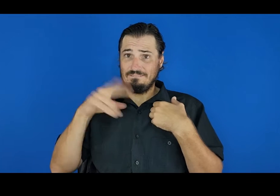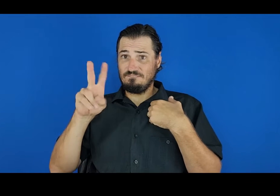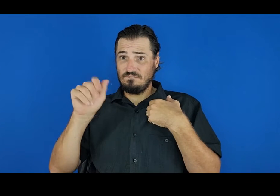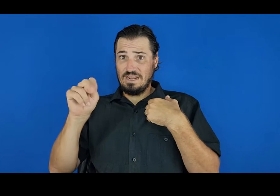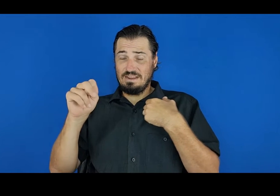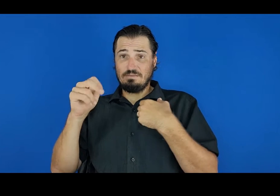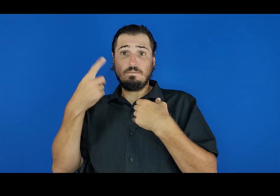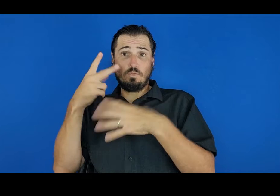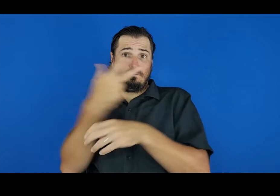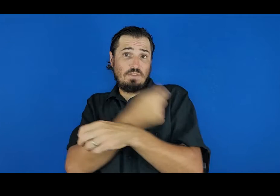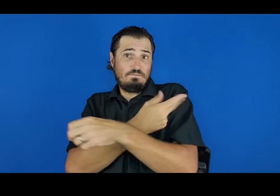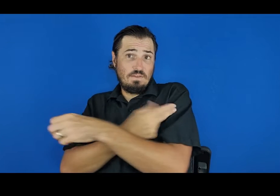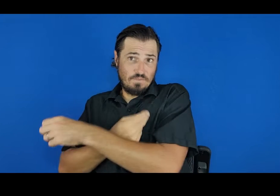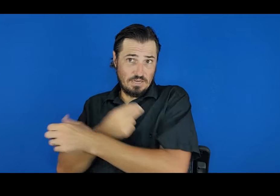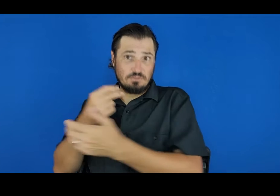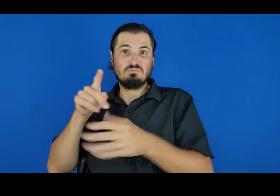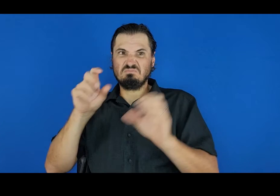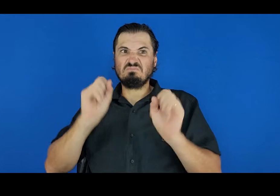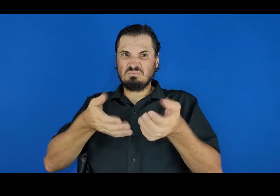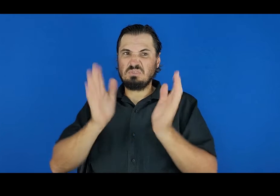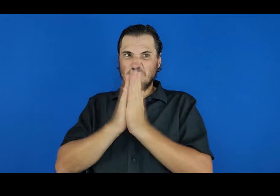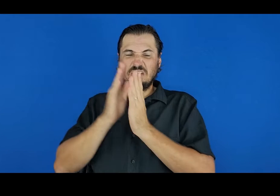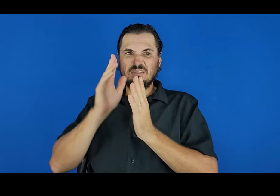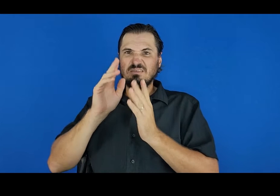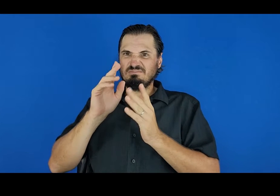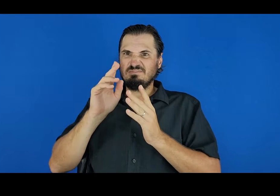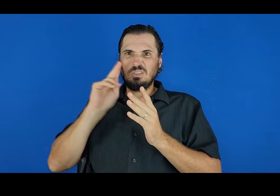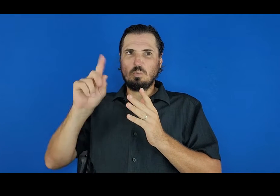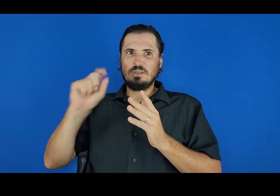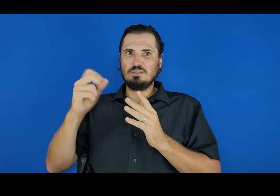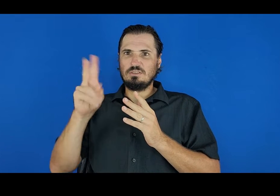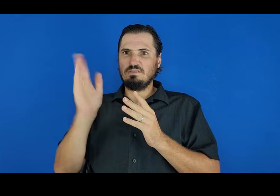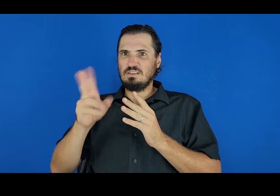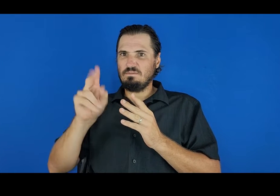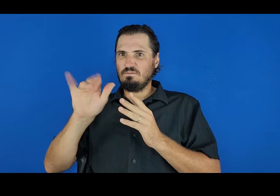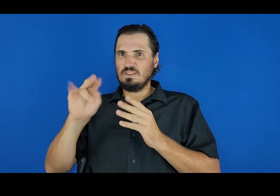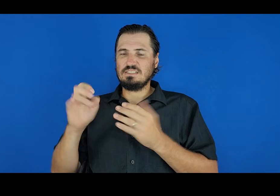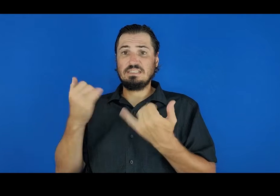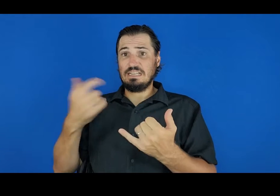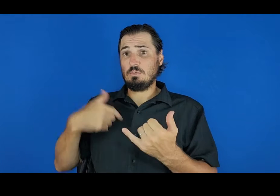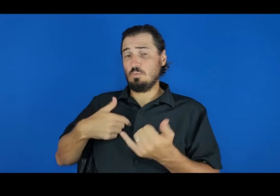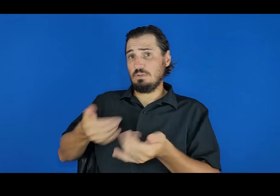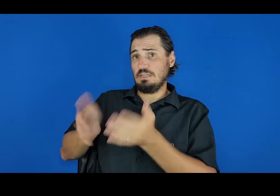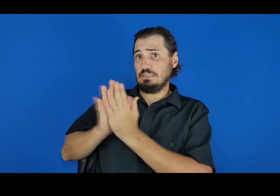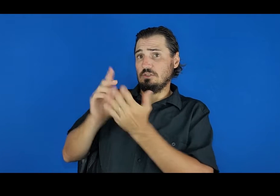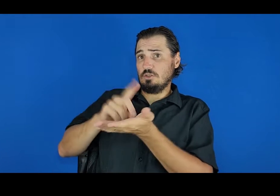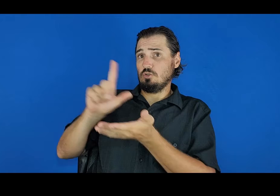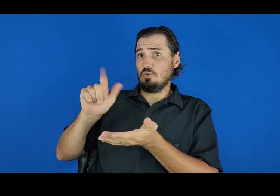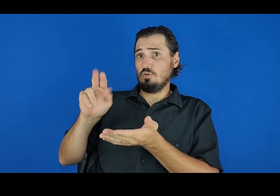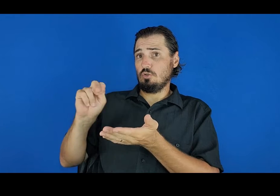For the latest from the health department, we turn to Kaua‘i Deputy District Health Officer Lauren Guest